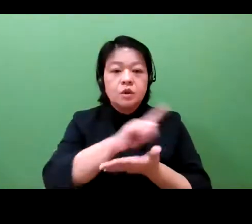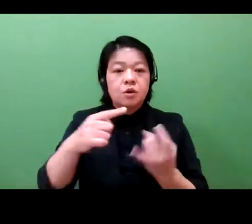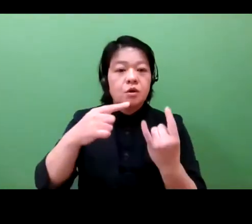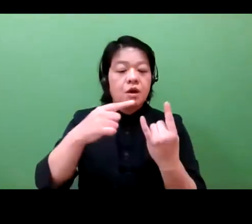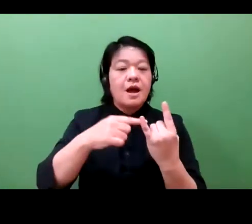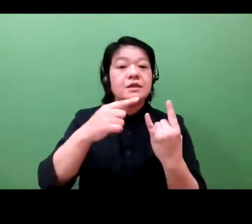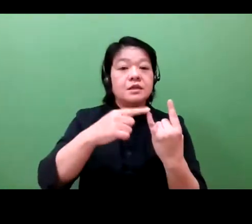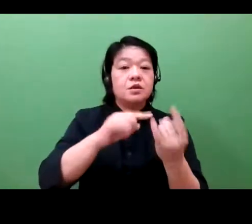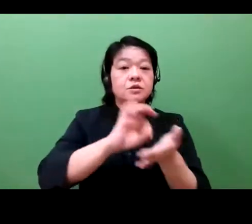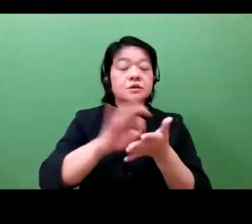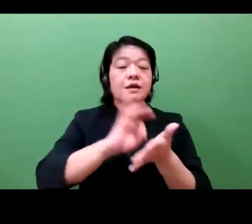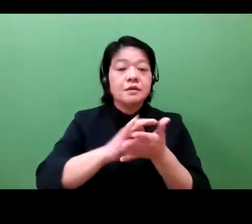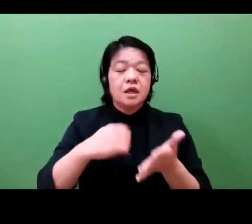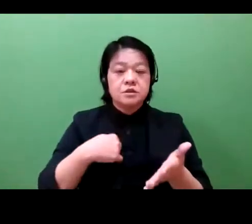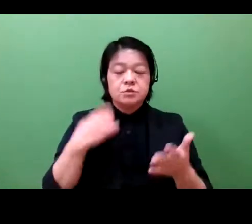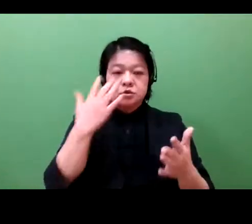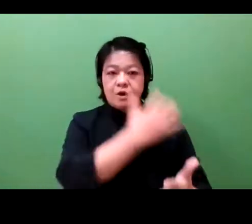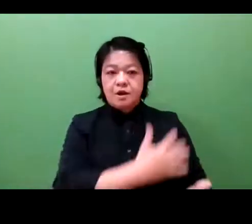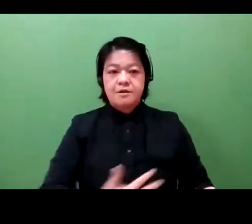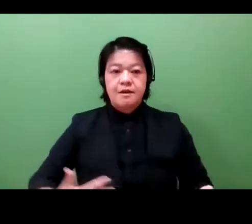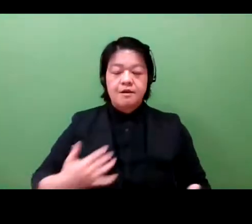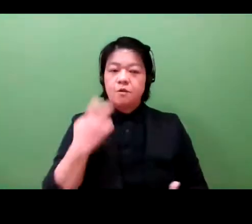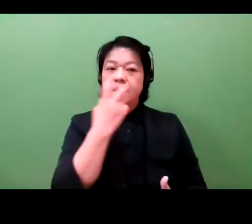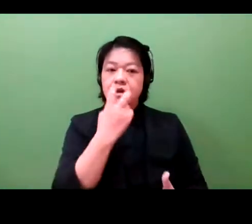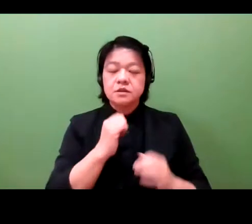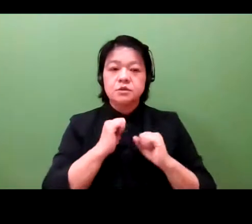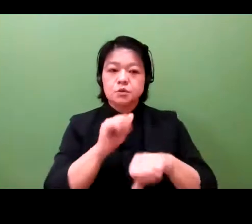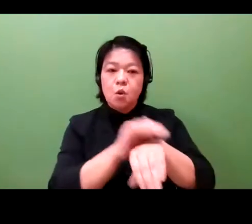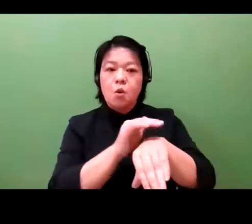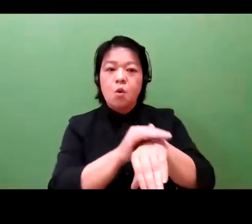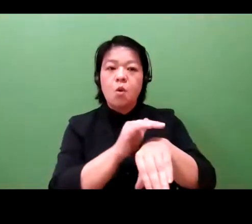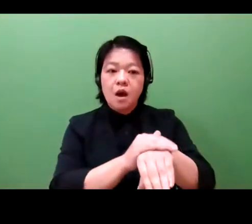And as you saw this morning, we have